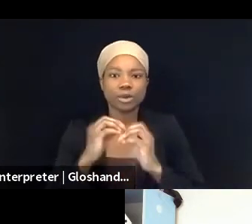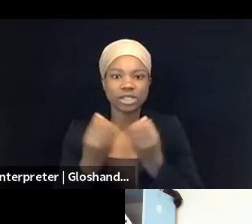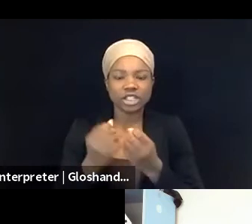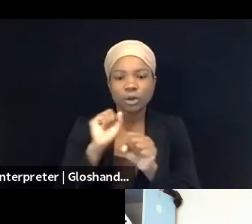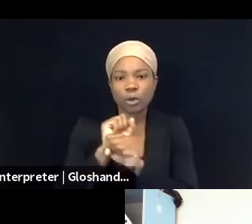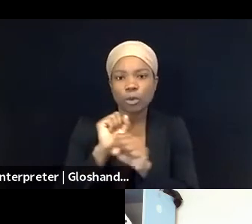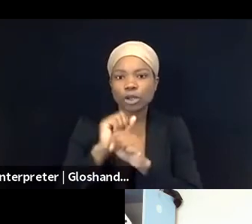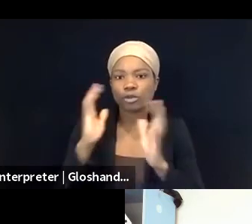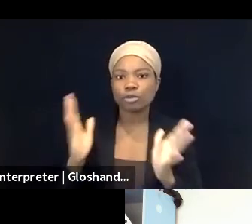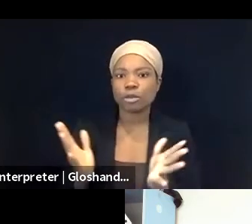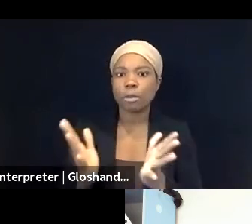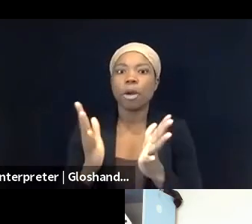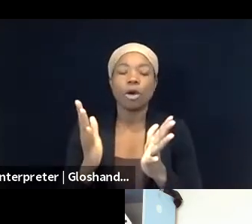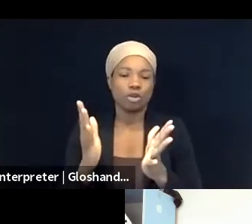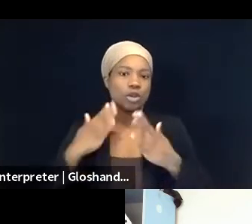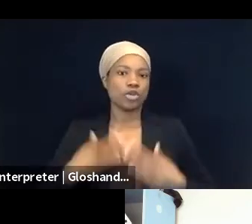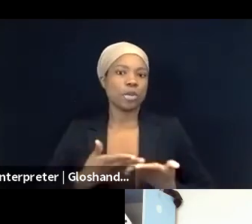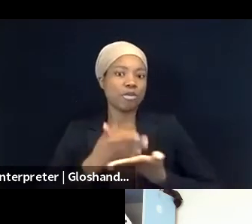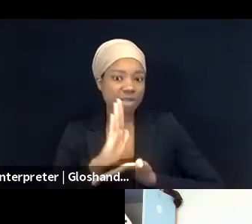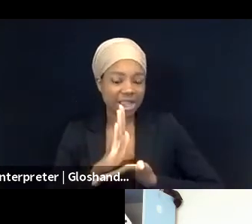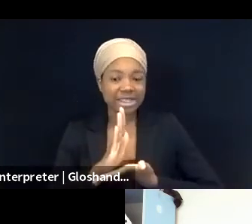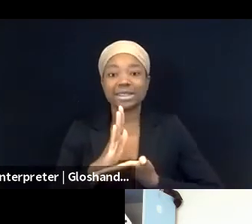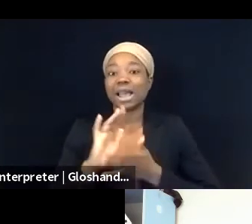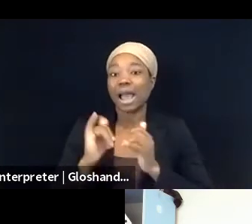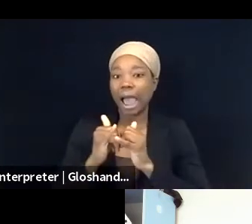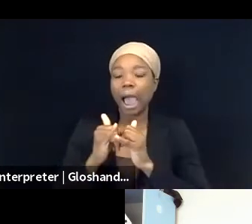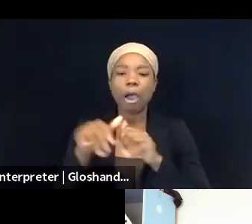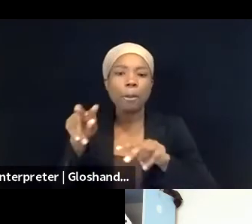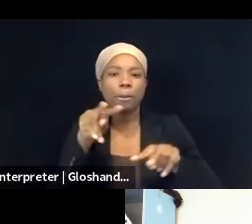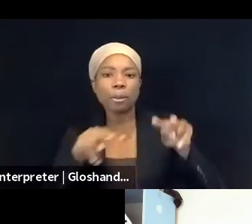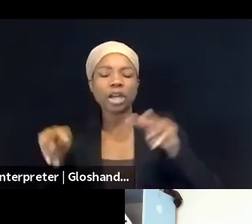basically through monitoring and researching the policies